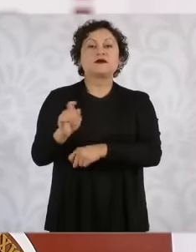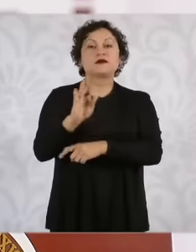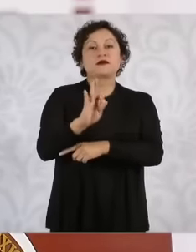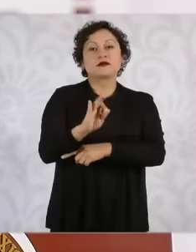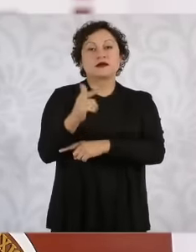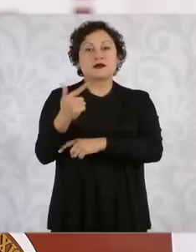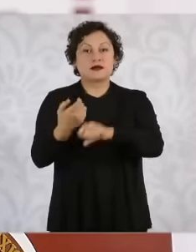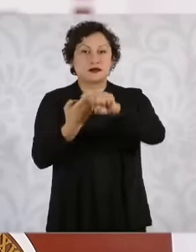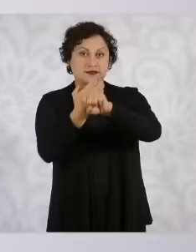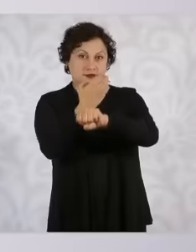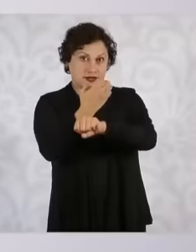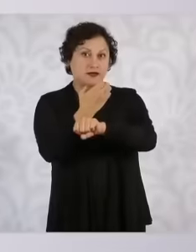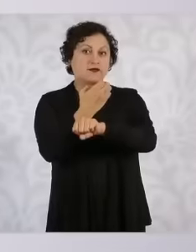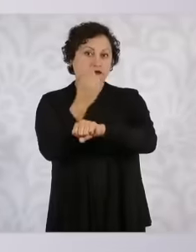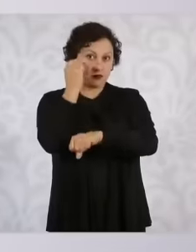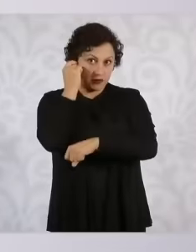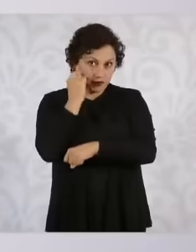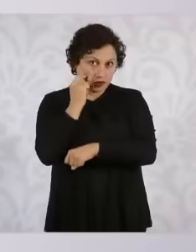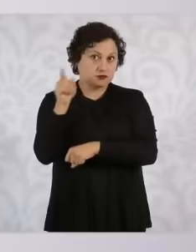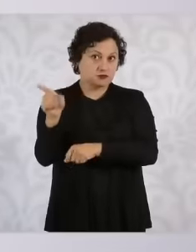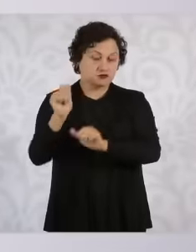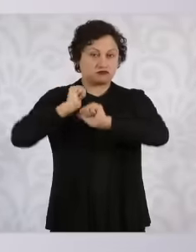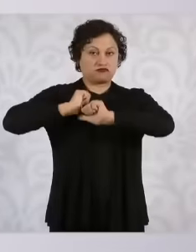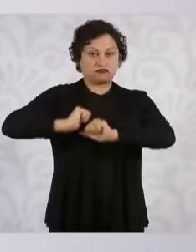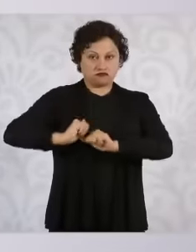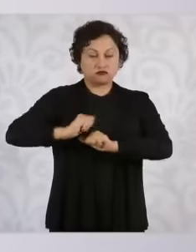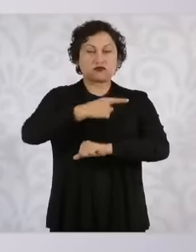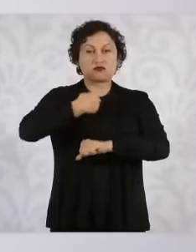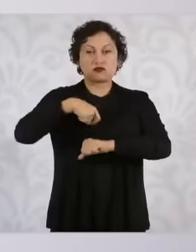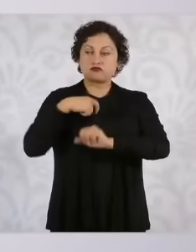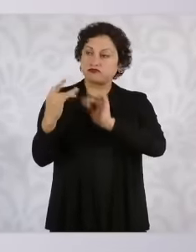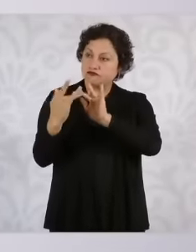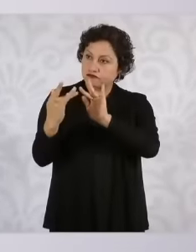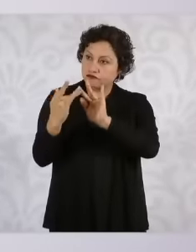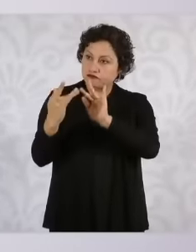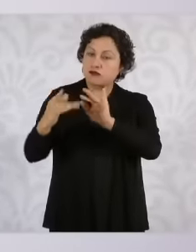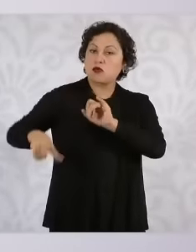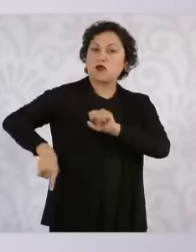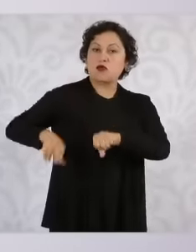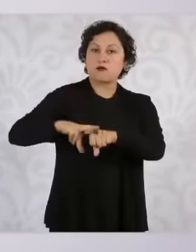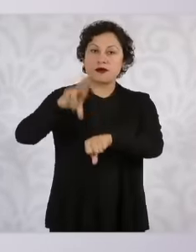State of Guerrero. We have been in permanent contact with the governor. We are supporting